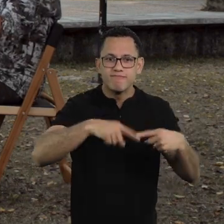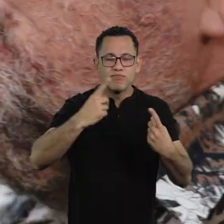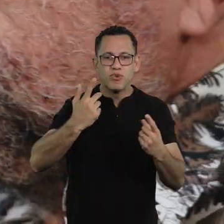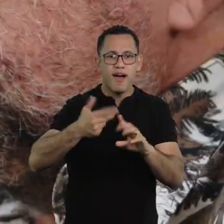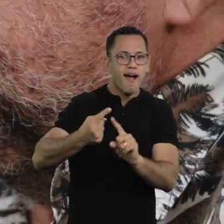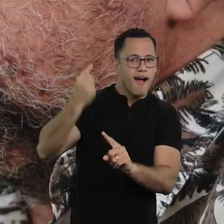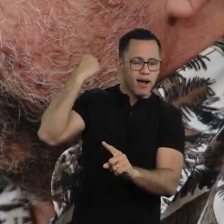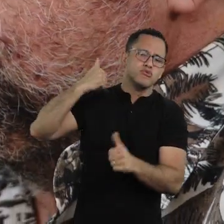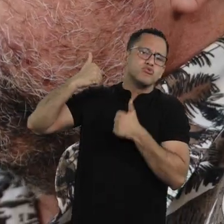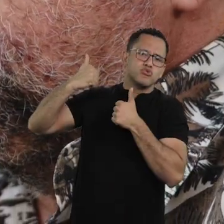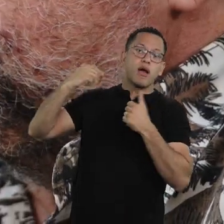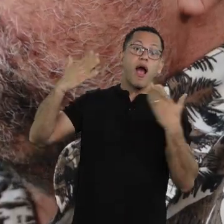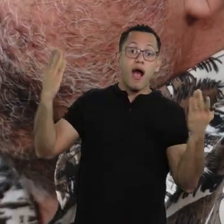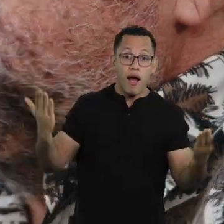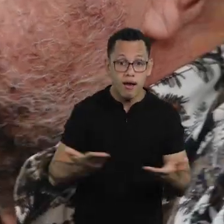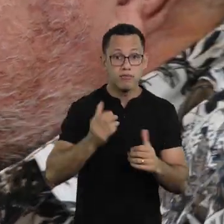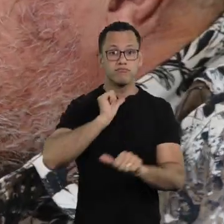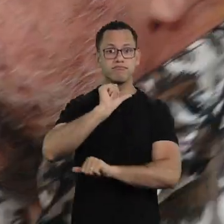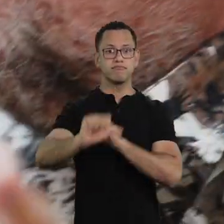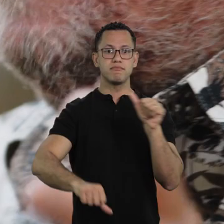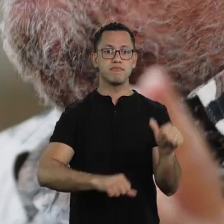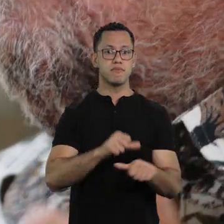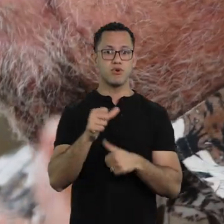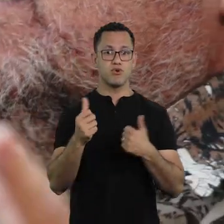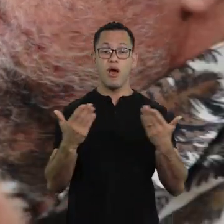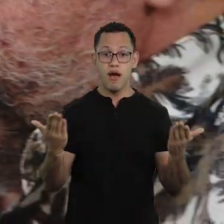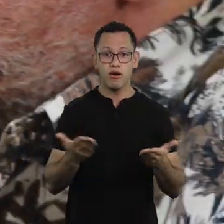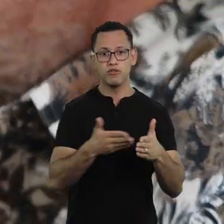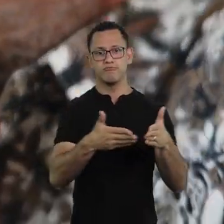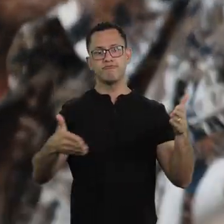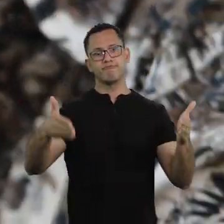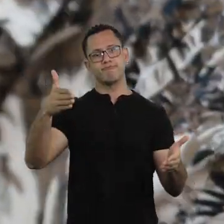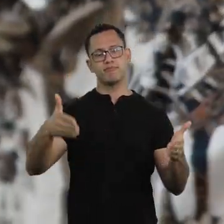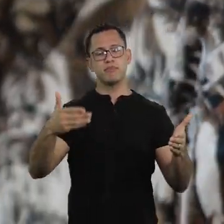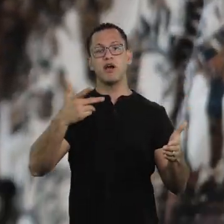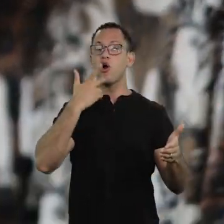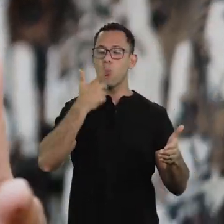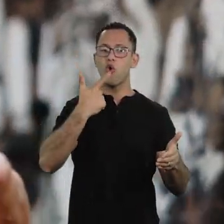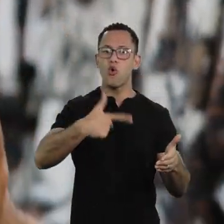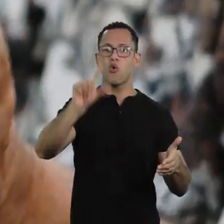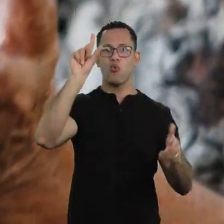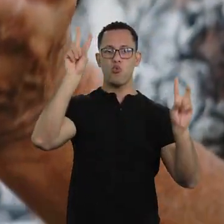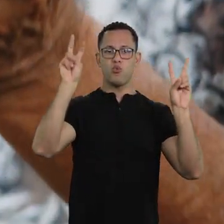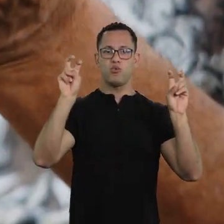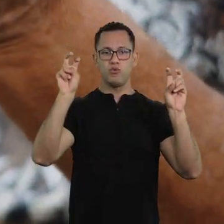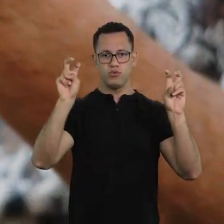when this is a simple discussion, normal times, it's basically a time of exception, right? A special time.